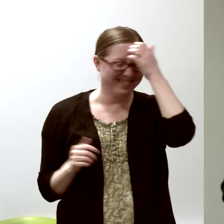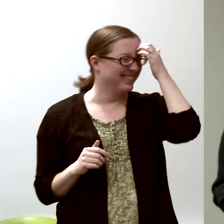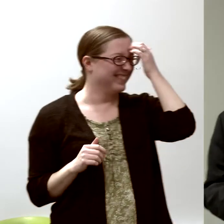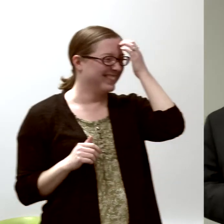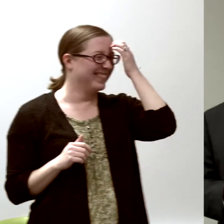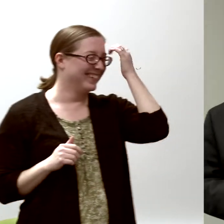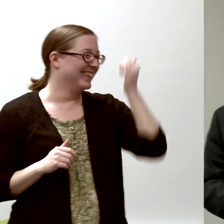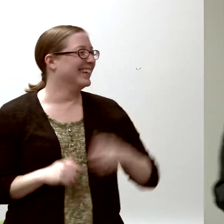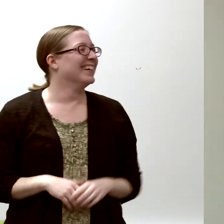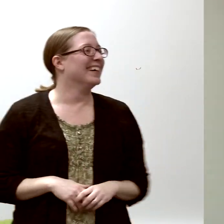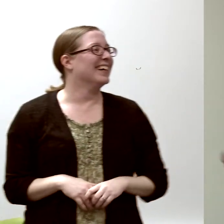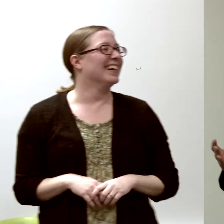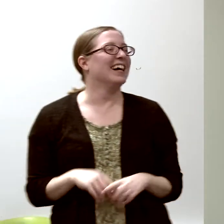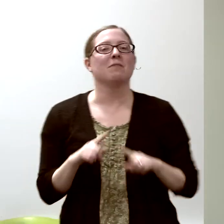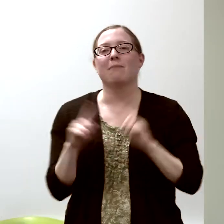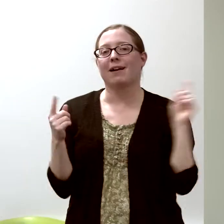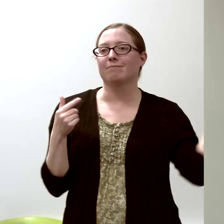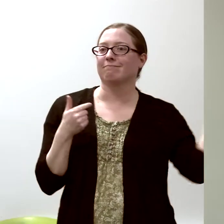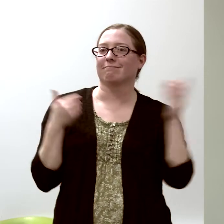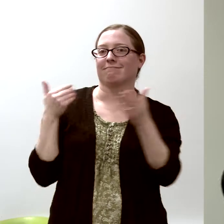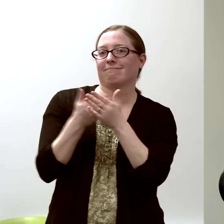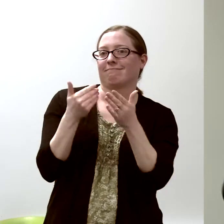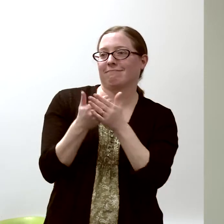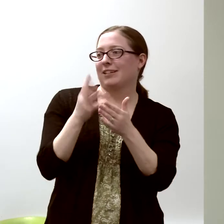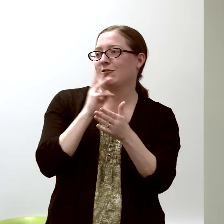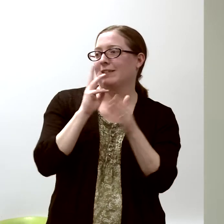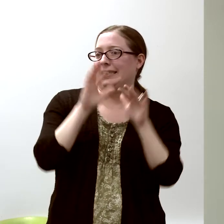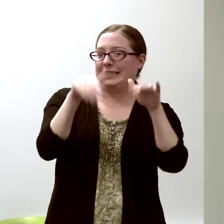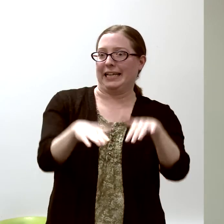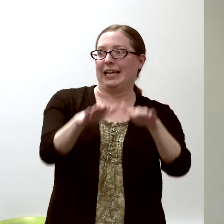but here by the sea,